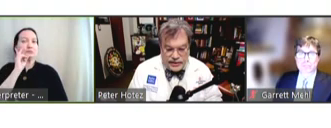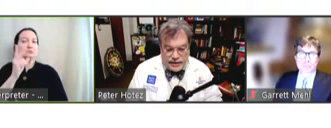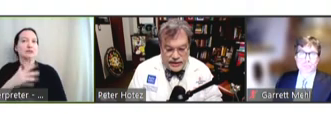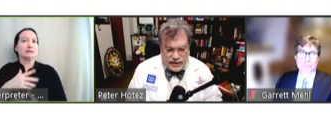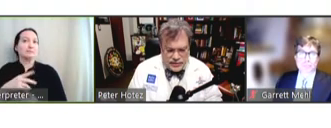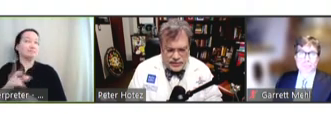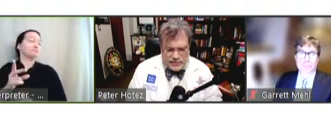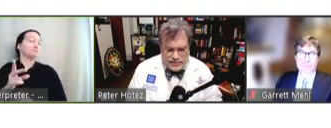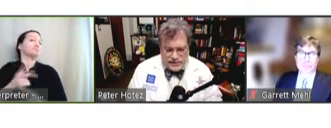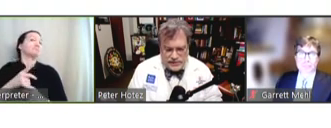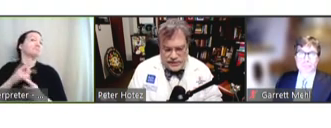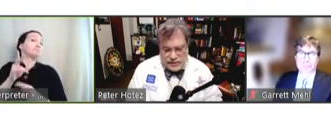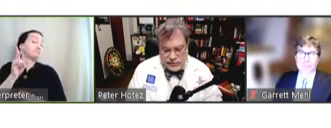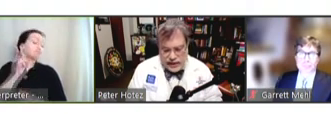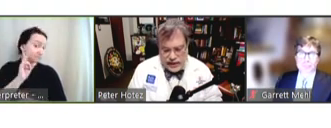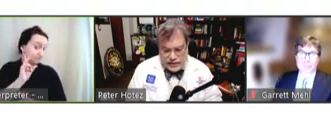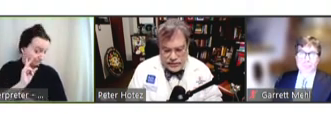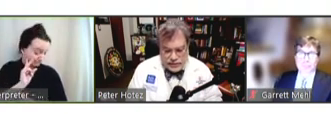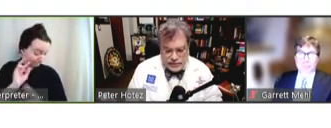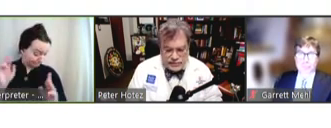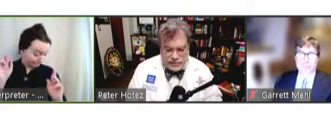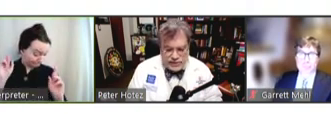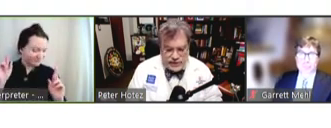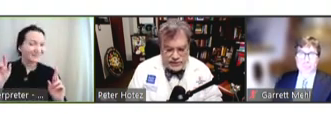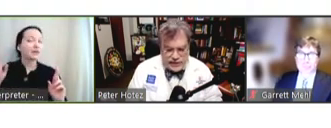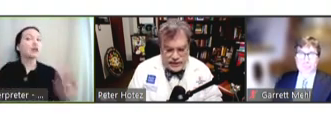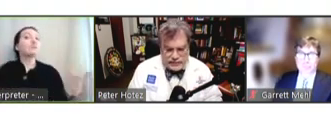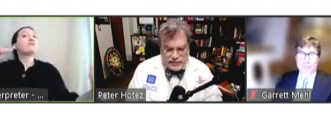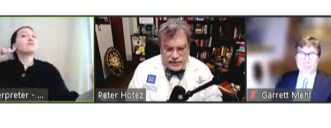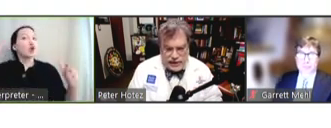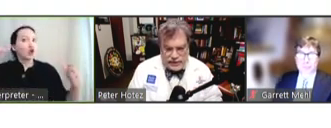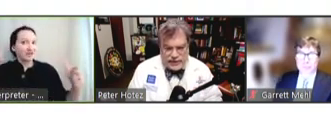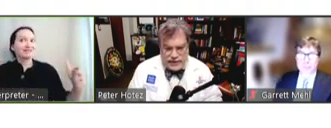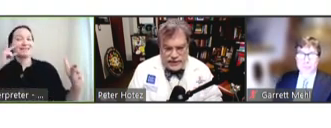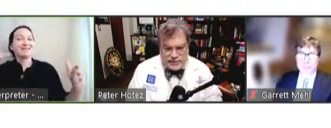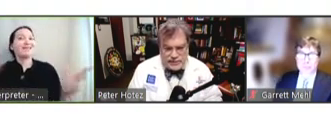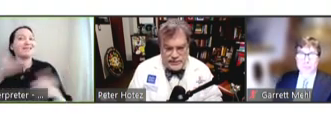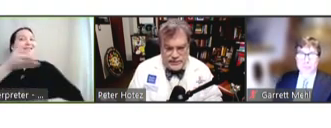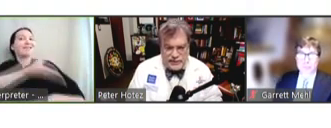And we've been, anecdotally, we're seeing a lot of declines in HPV